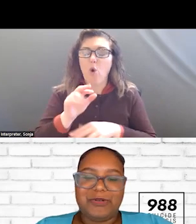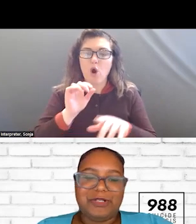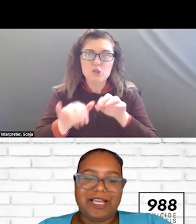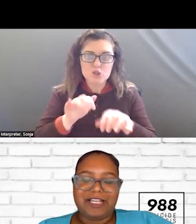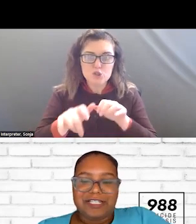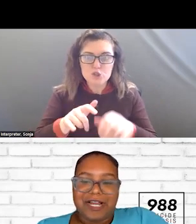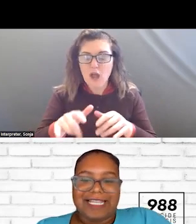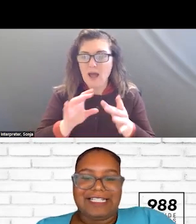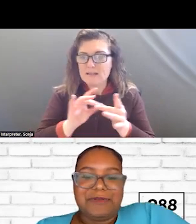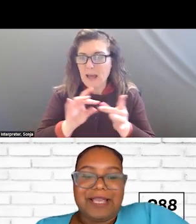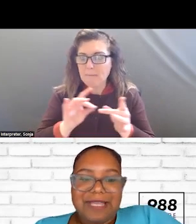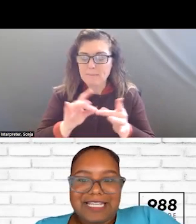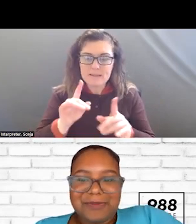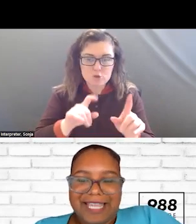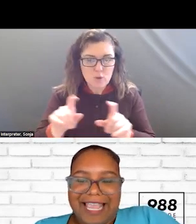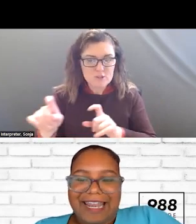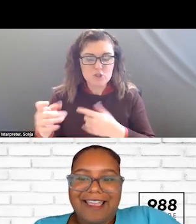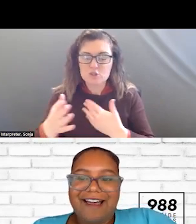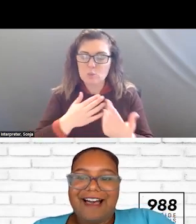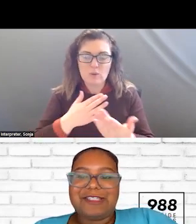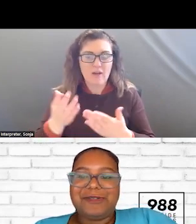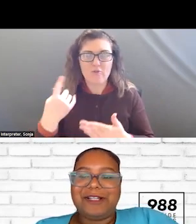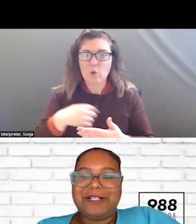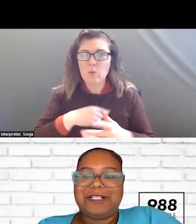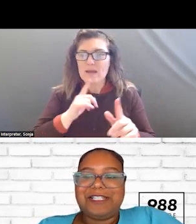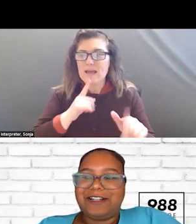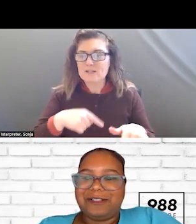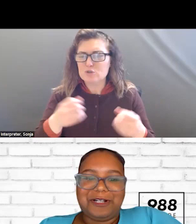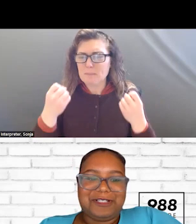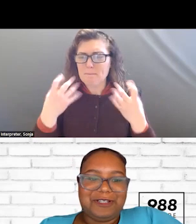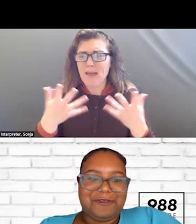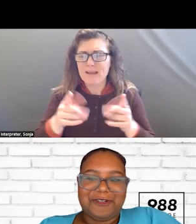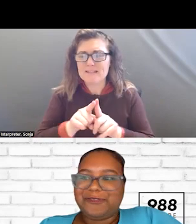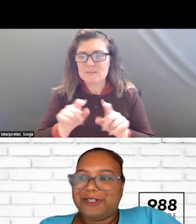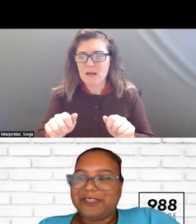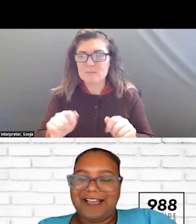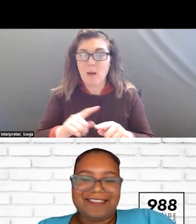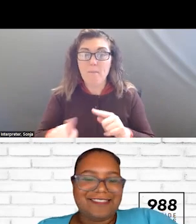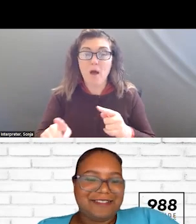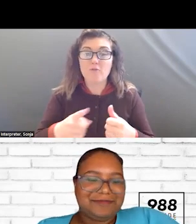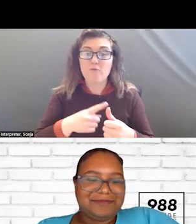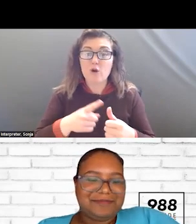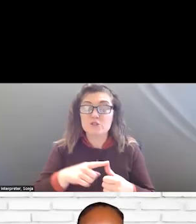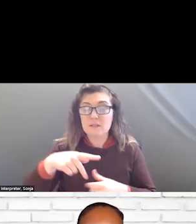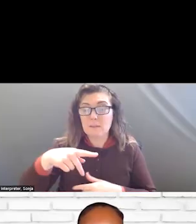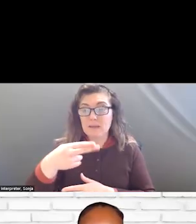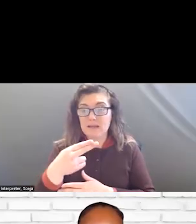WE WILL GET TO AS MANY AS WE CAN. DOCTOR SCHNEIDER, I WILL TURN TO YOU. >>: THANK YOU.